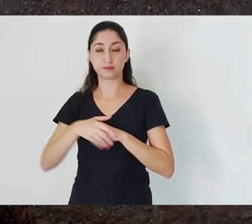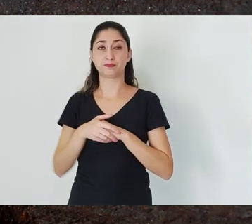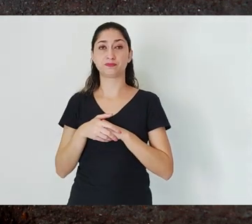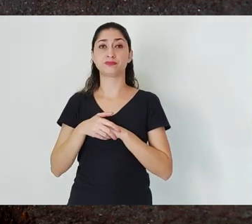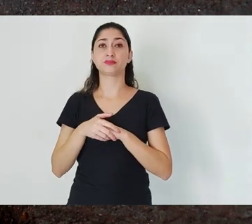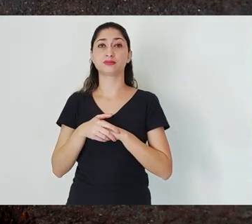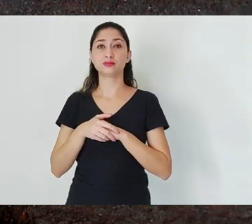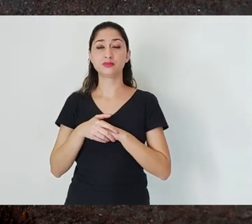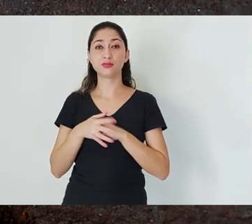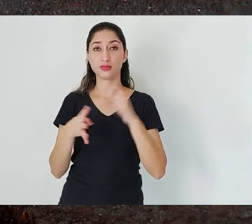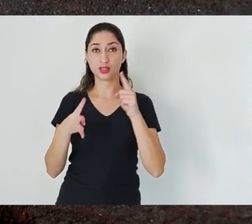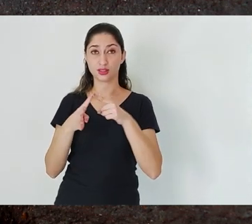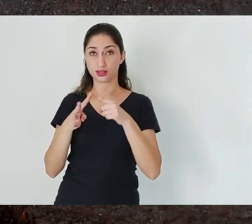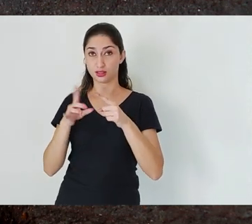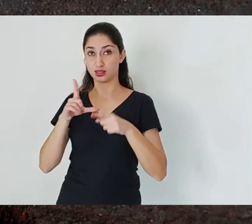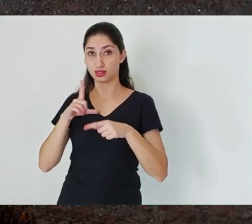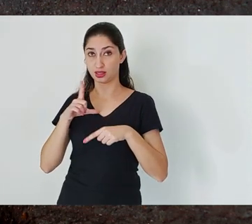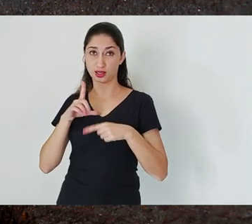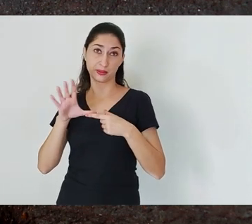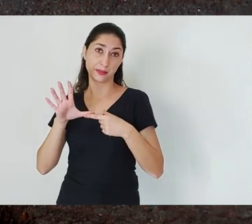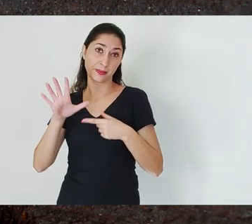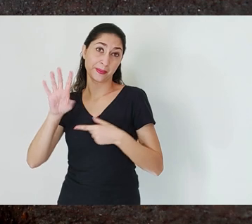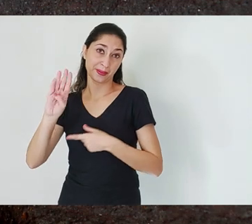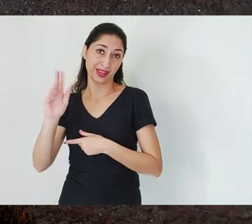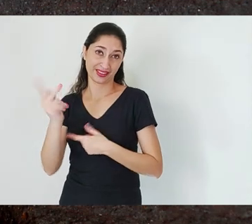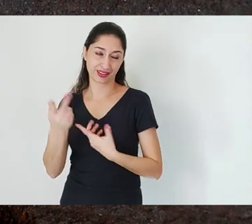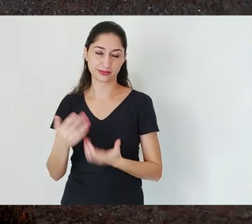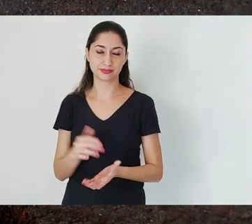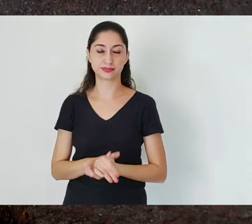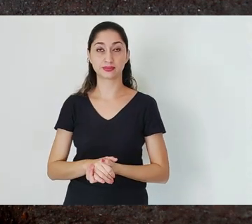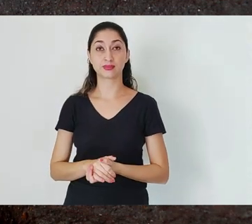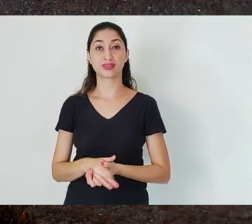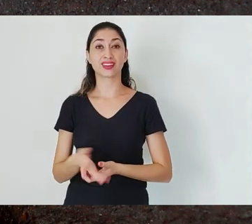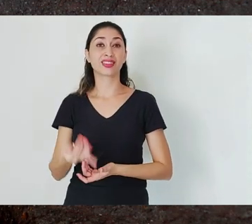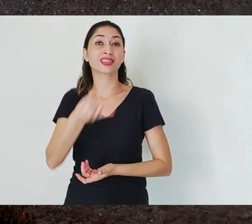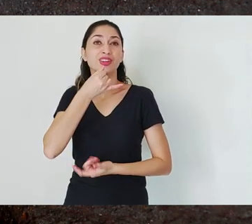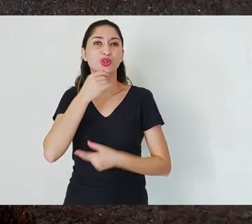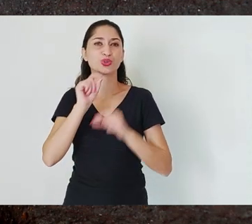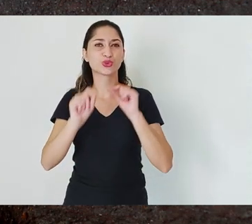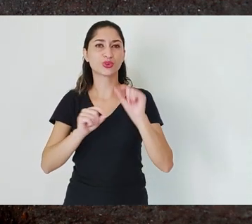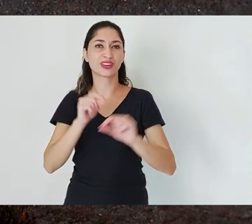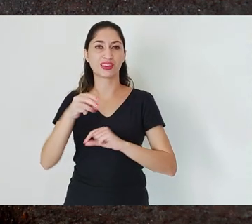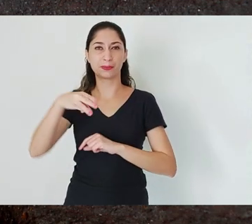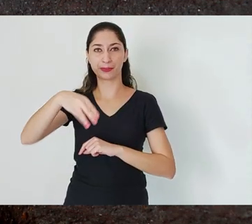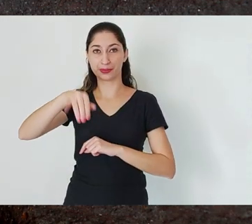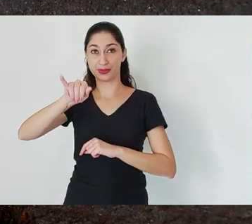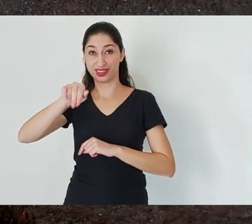to the Iron Quadrangle -- we have an unfortunate coincidence. The iron ore is located in the most